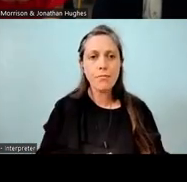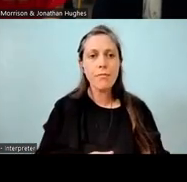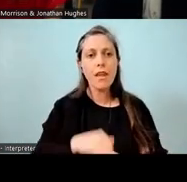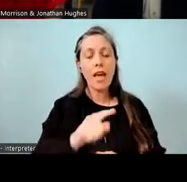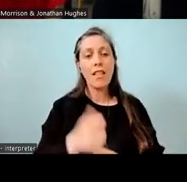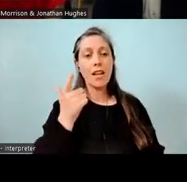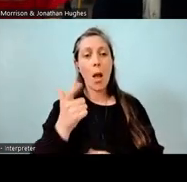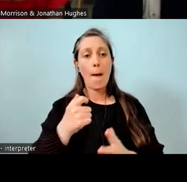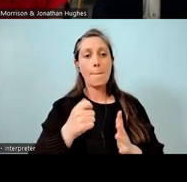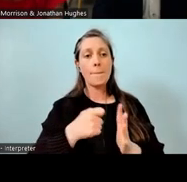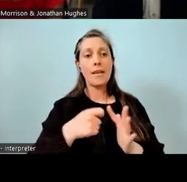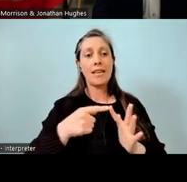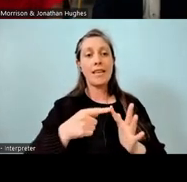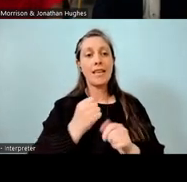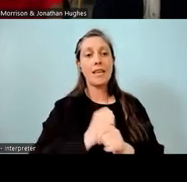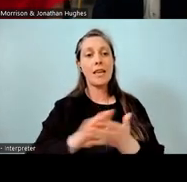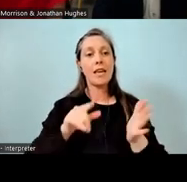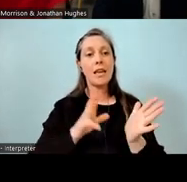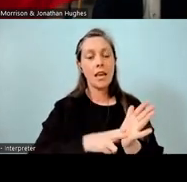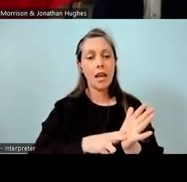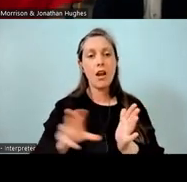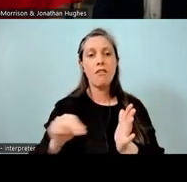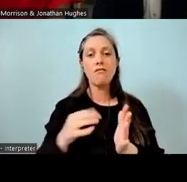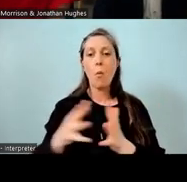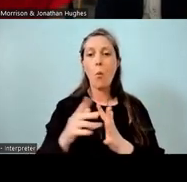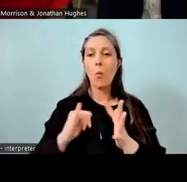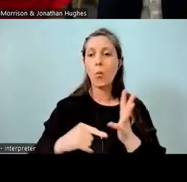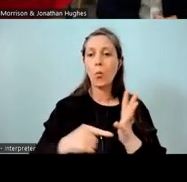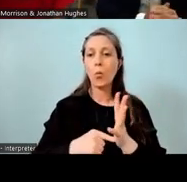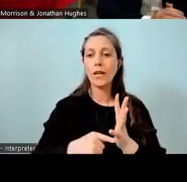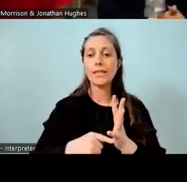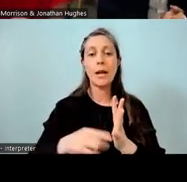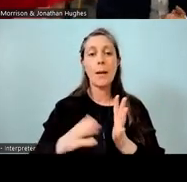Whai Keeghan was at Westmere, and I was not responsible for any poaching.